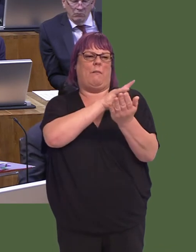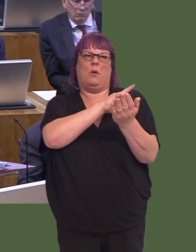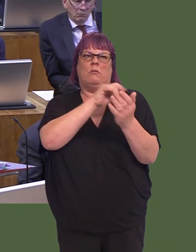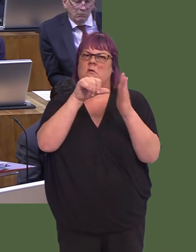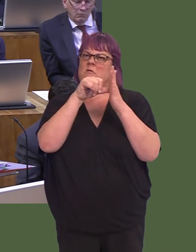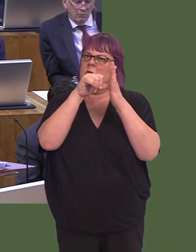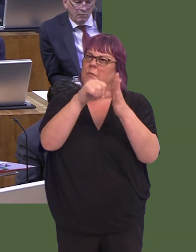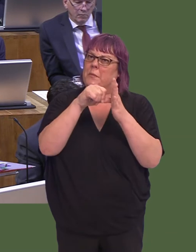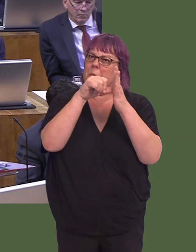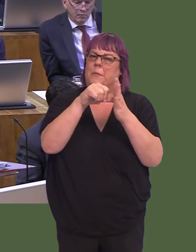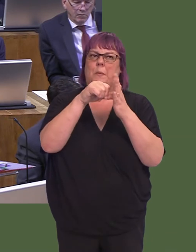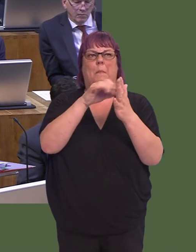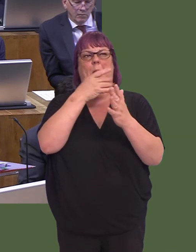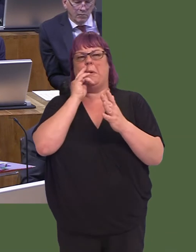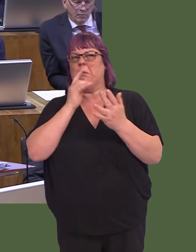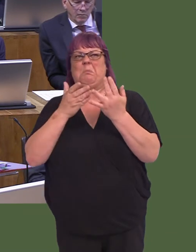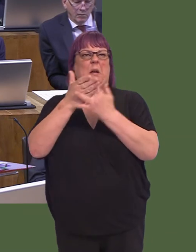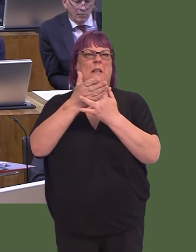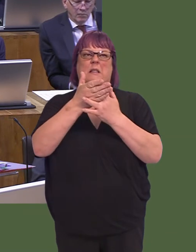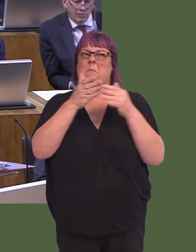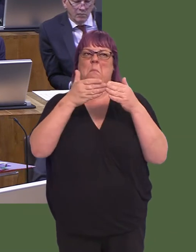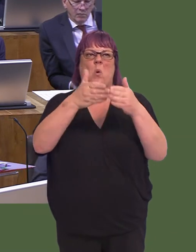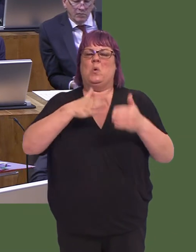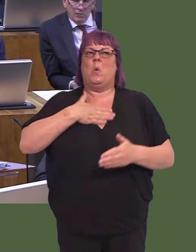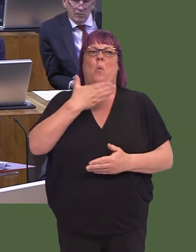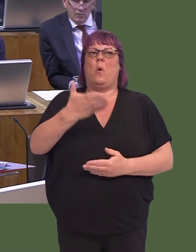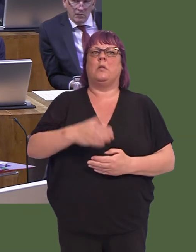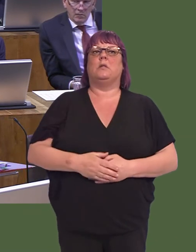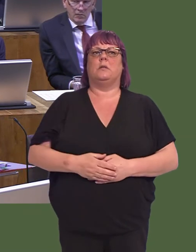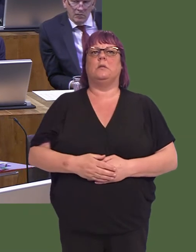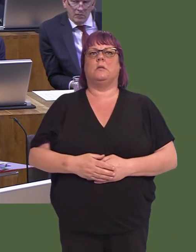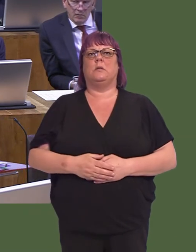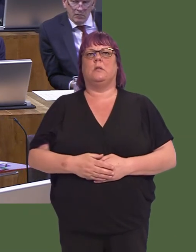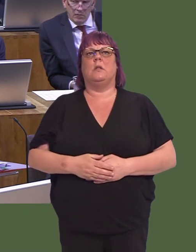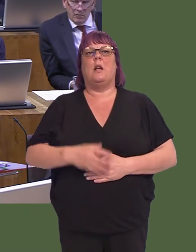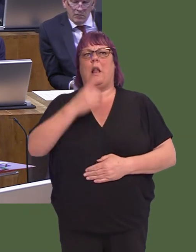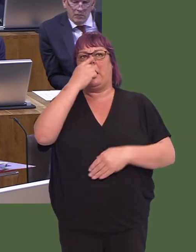All that that would do is make it even more difficult to use the port and give a competitive